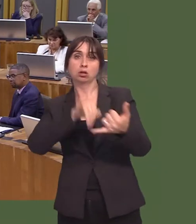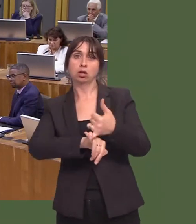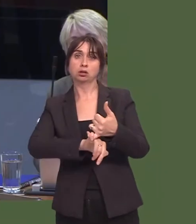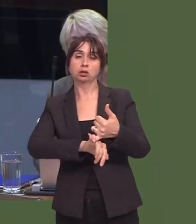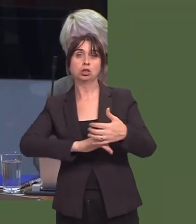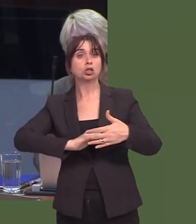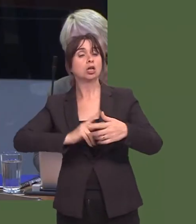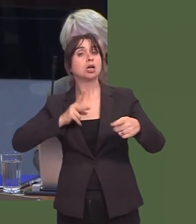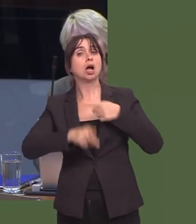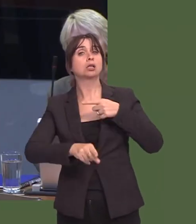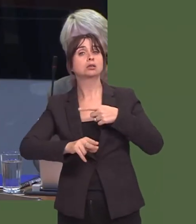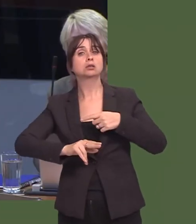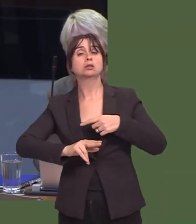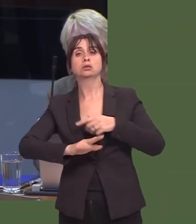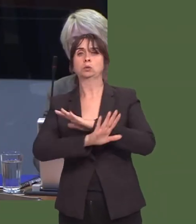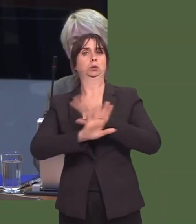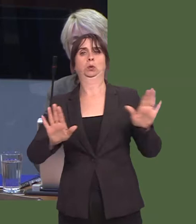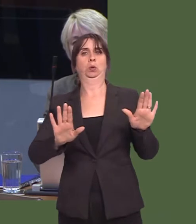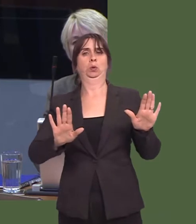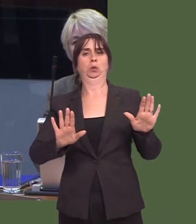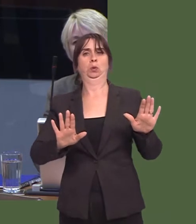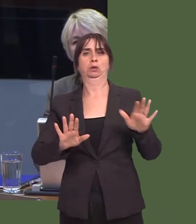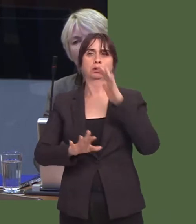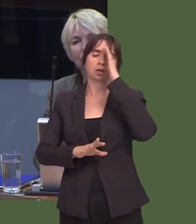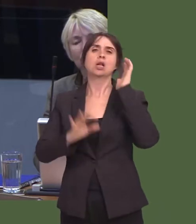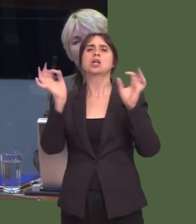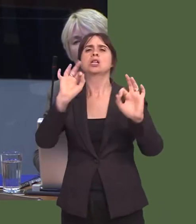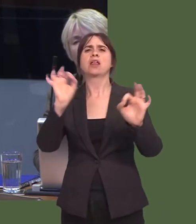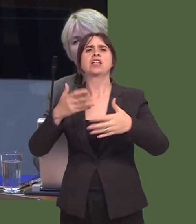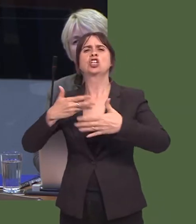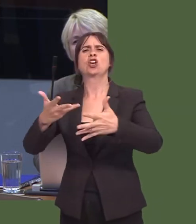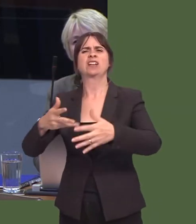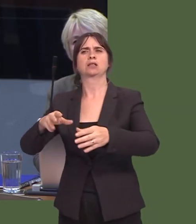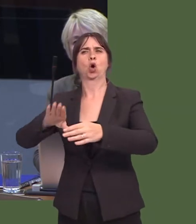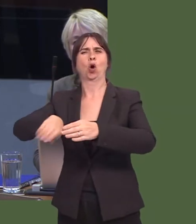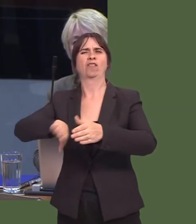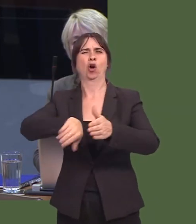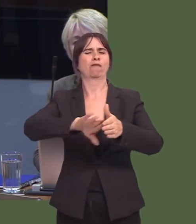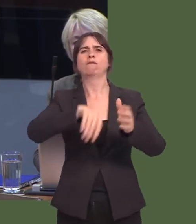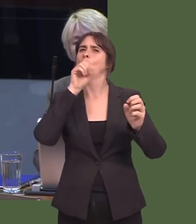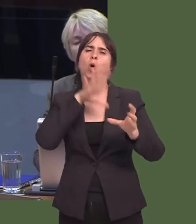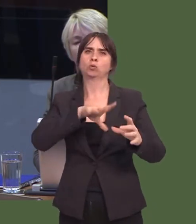as a result of these deficitsí. Now, being pretty certain doesnít fill me with confidence, First Minister.